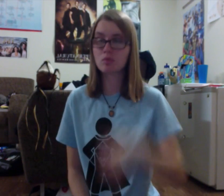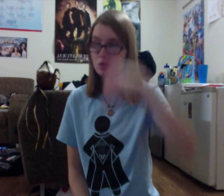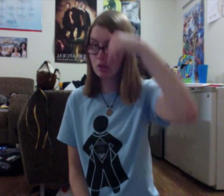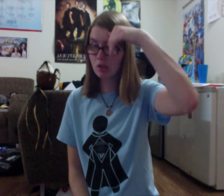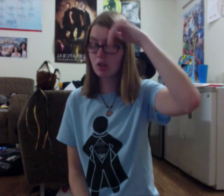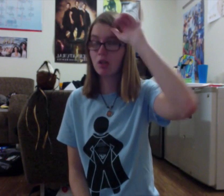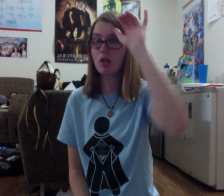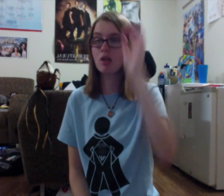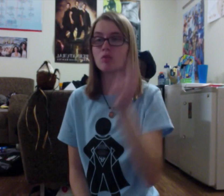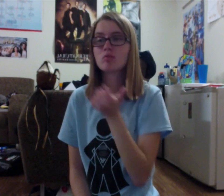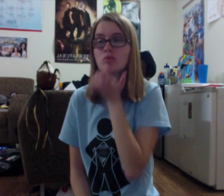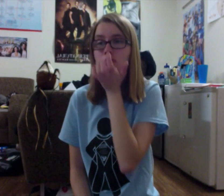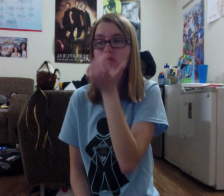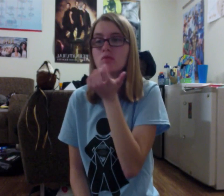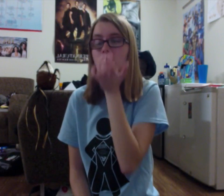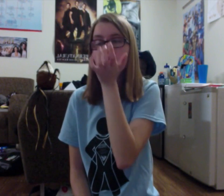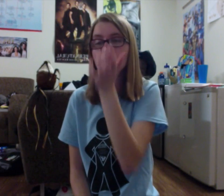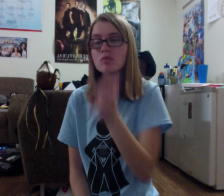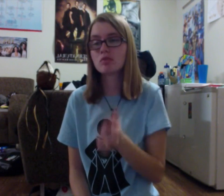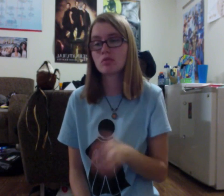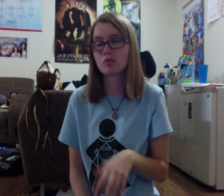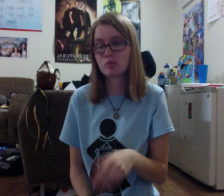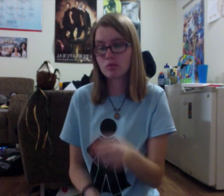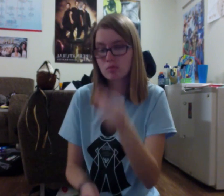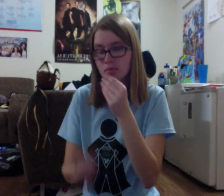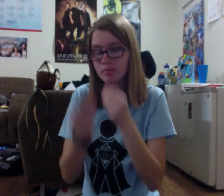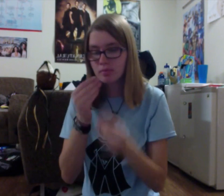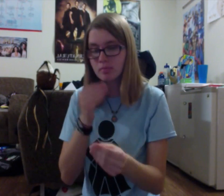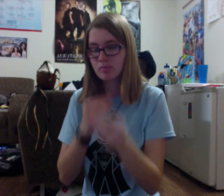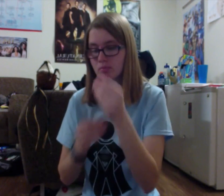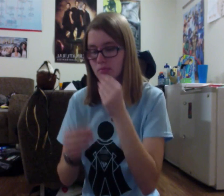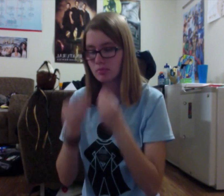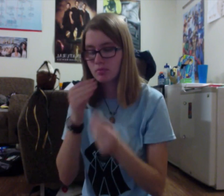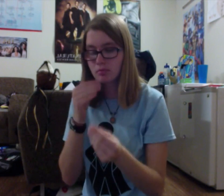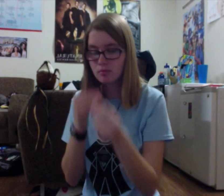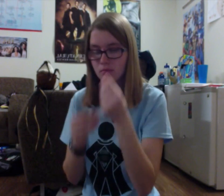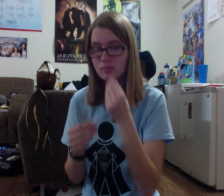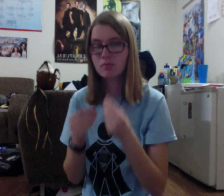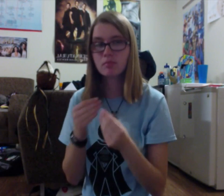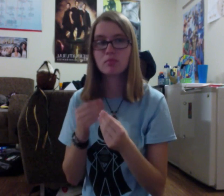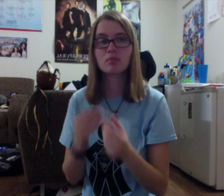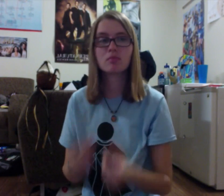and our cows graze on the grass.